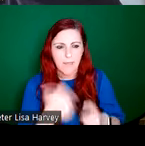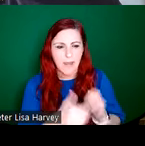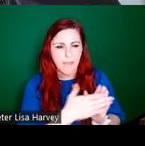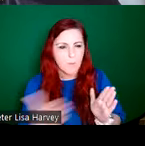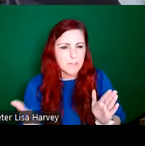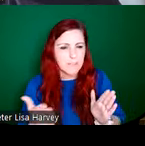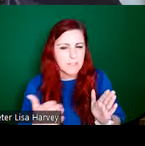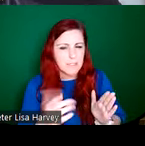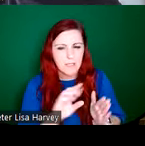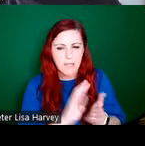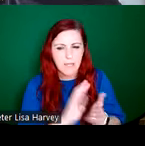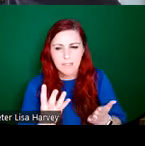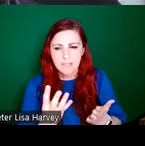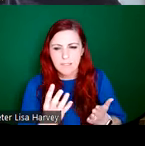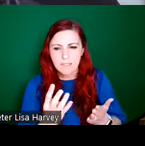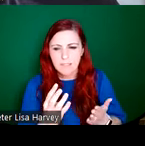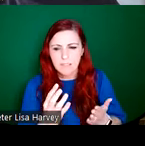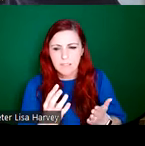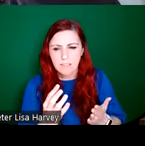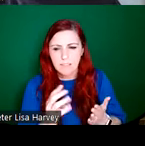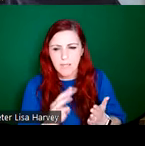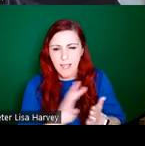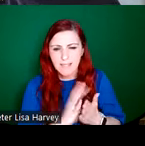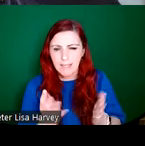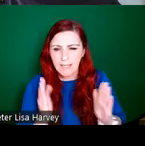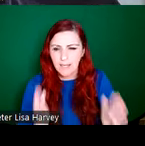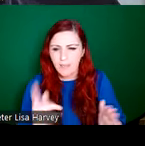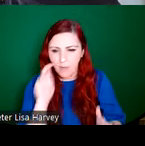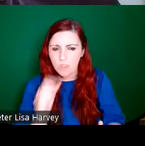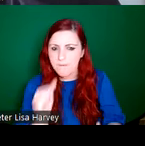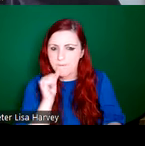was actually one of the most one of the first international commissions that